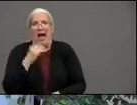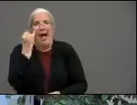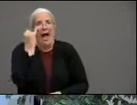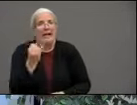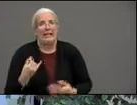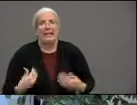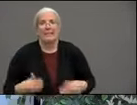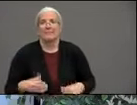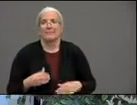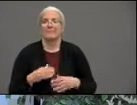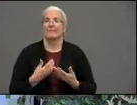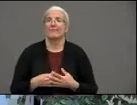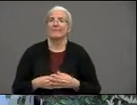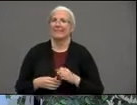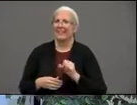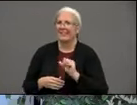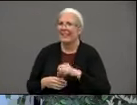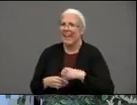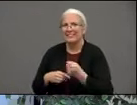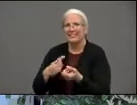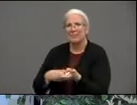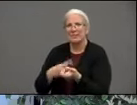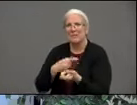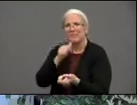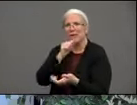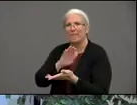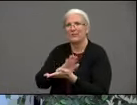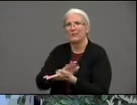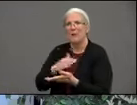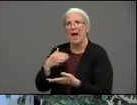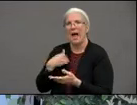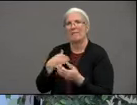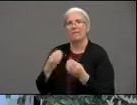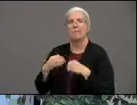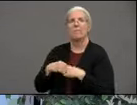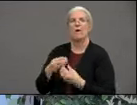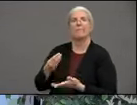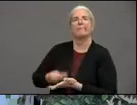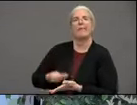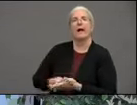public schools OT: They definitely do and that's why we're in this situation yes.